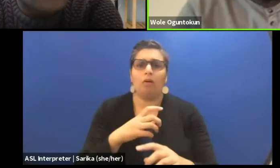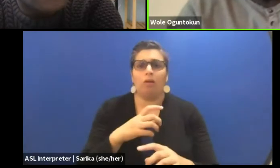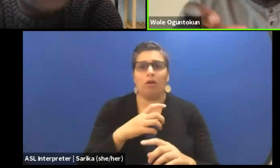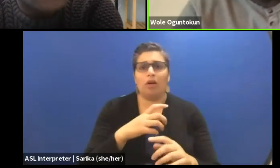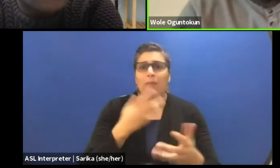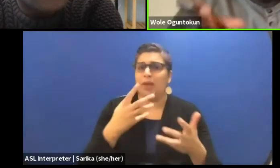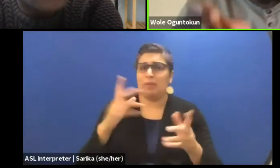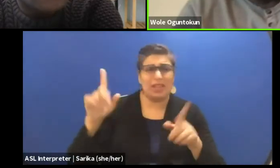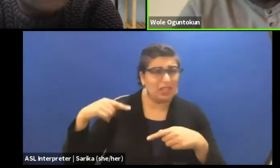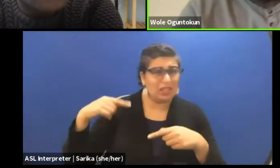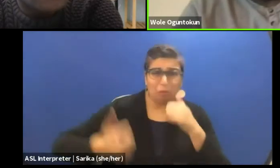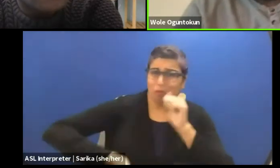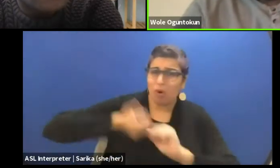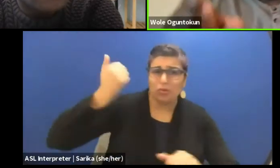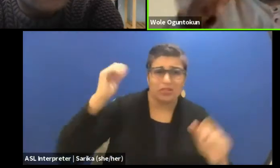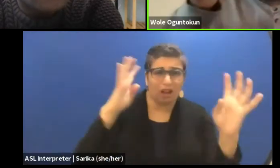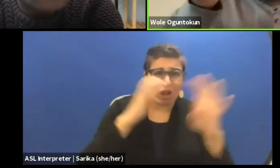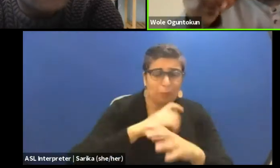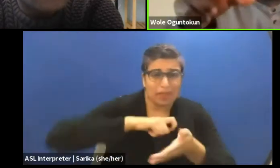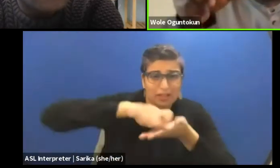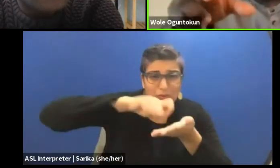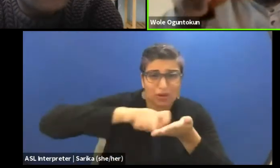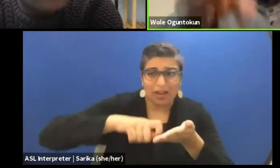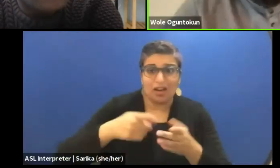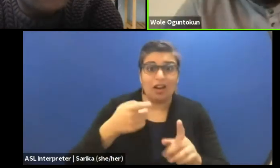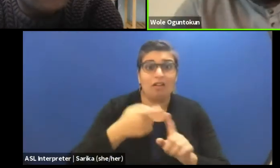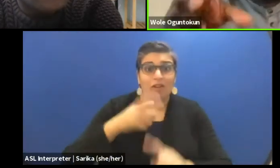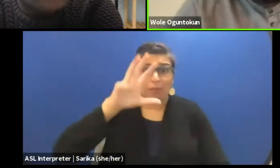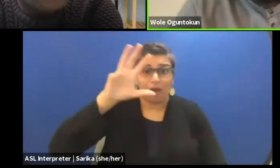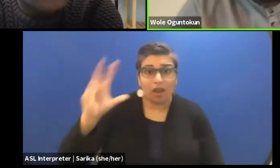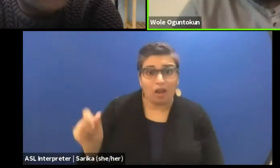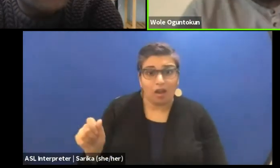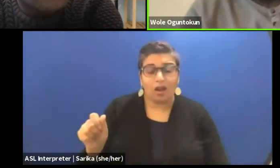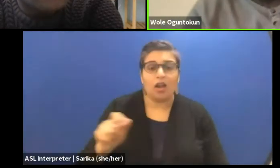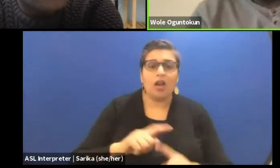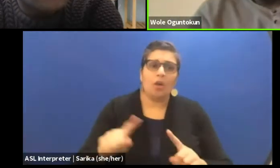But because we had able cast members,